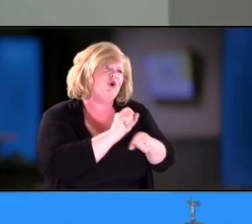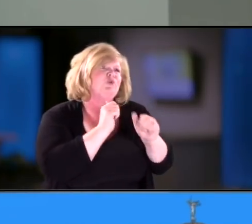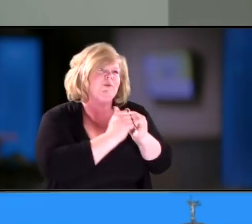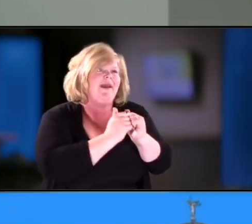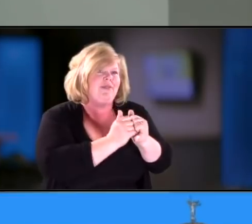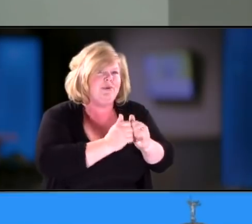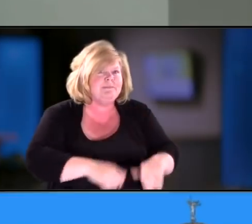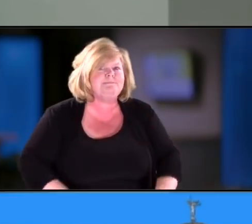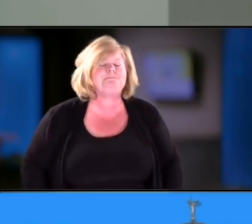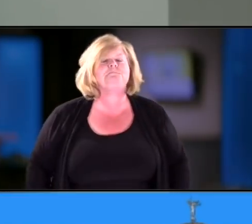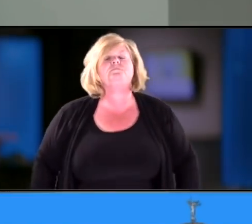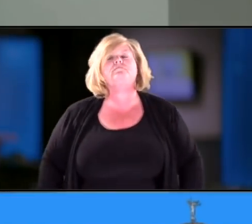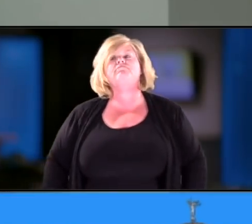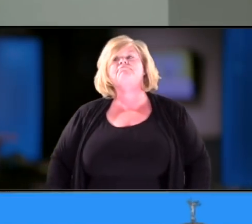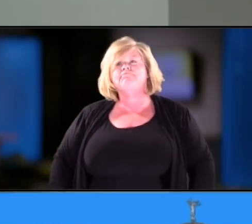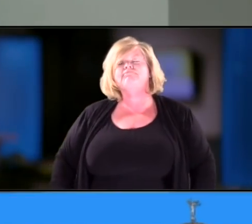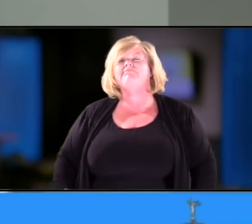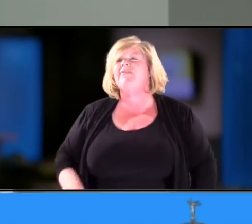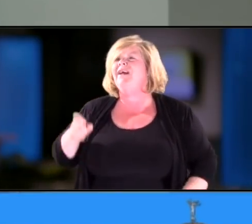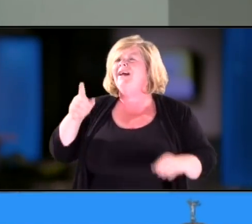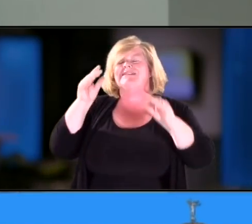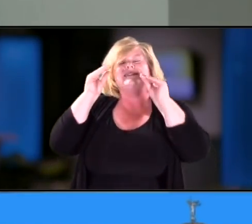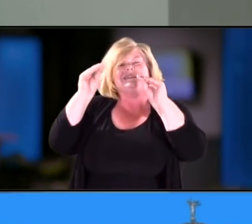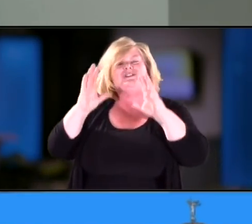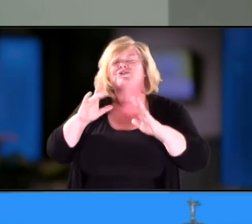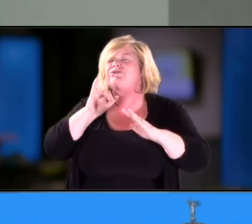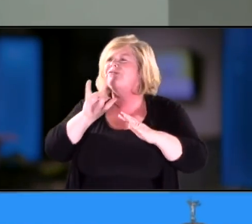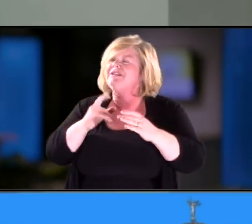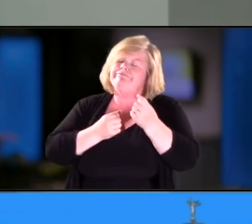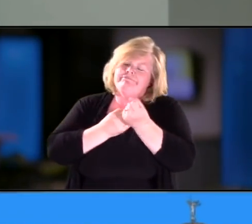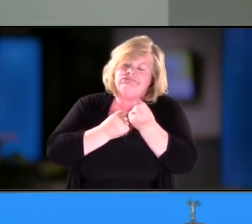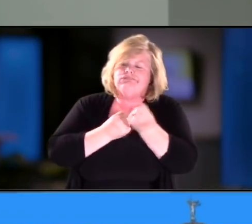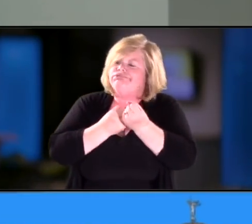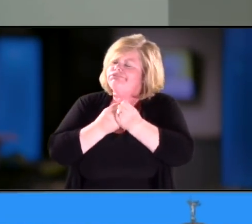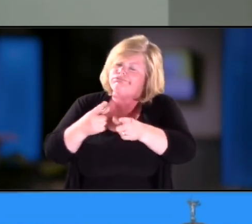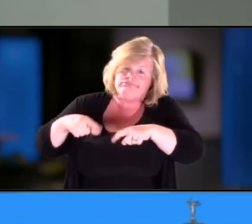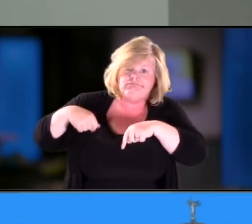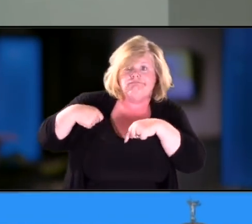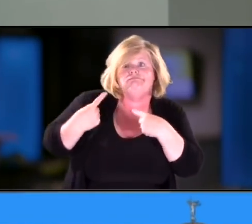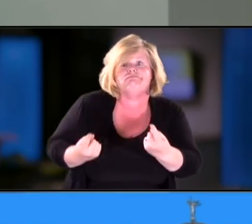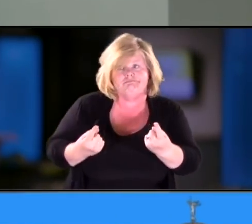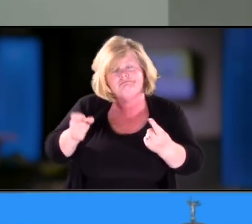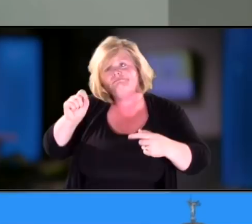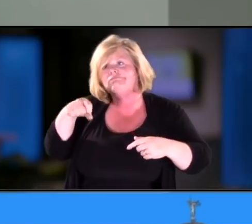So, she was..she's always been instrumental through Corinne's life